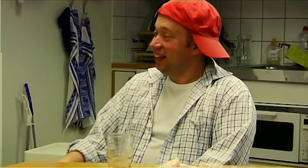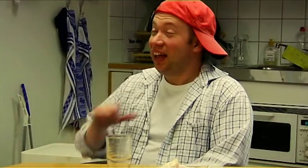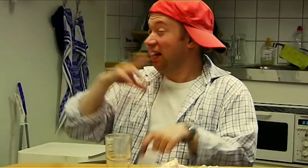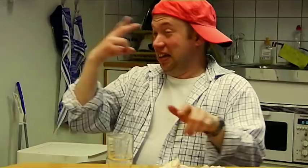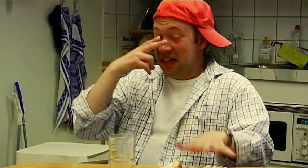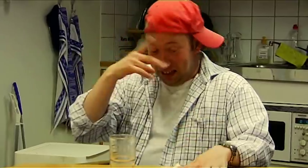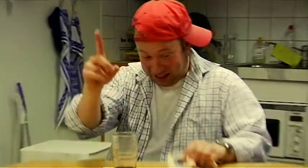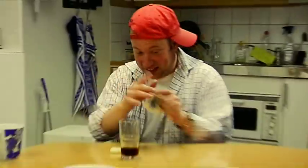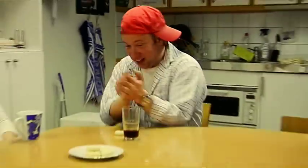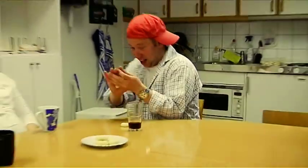Look!